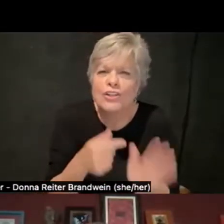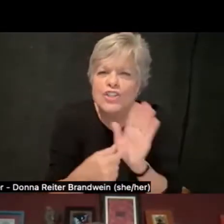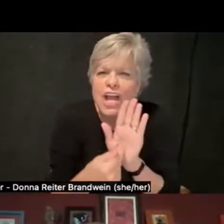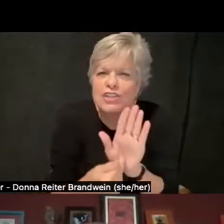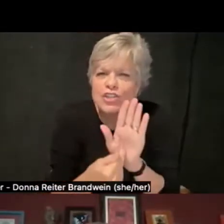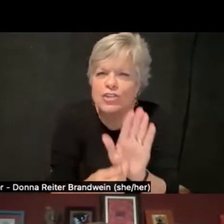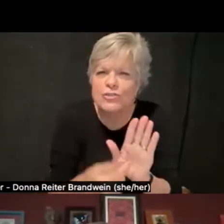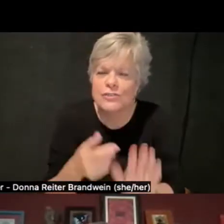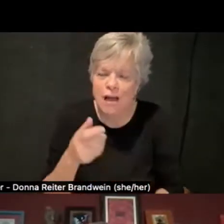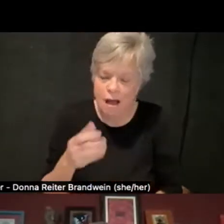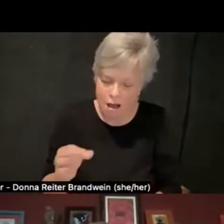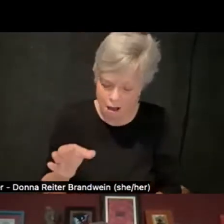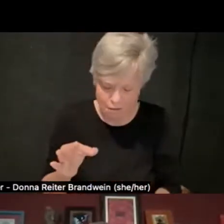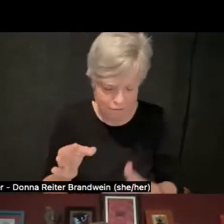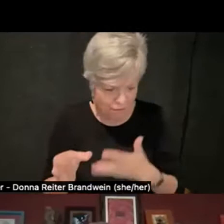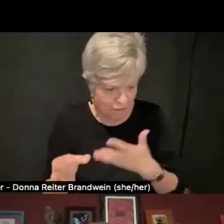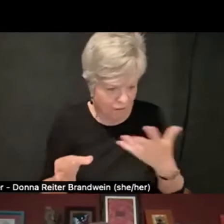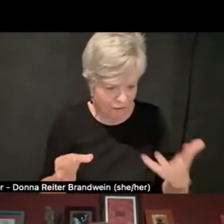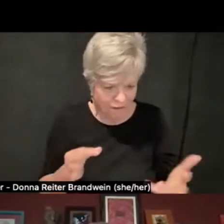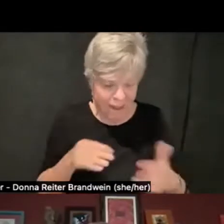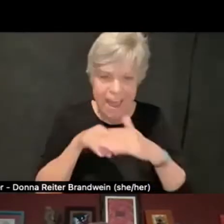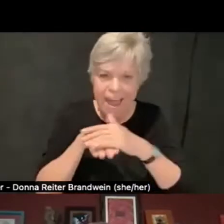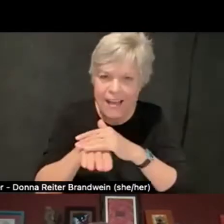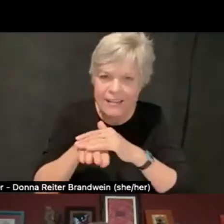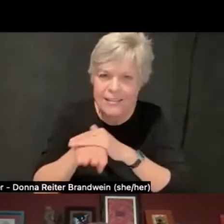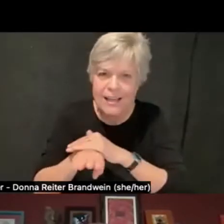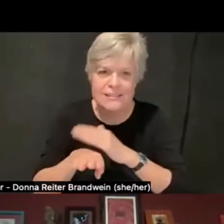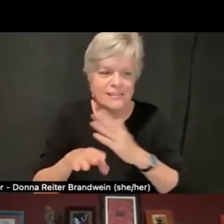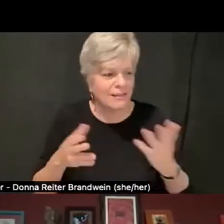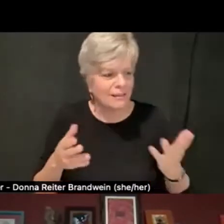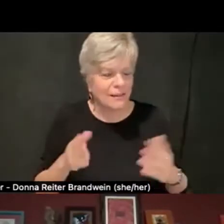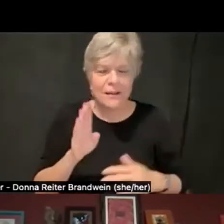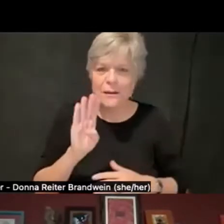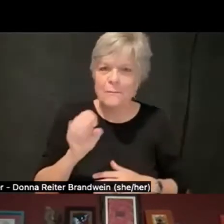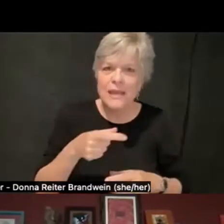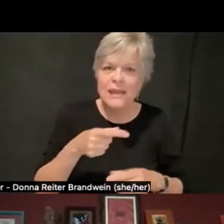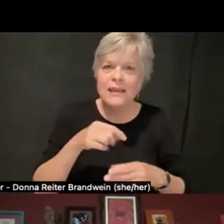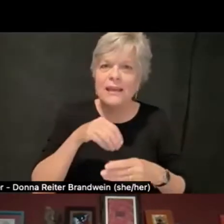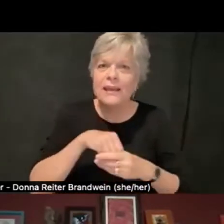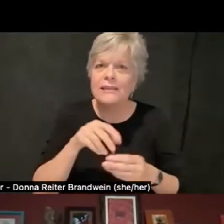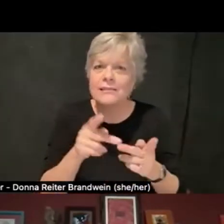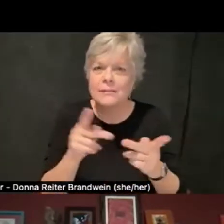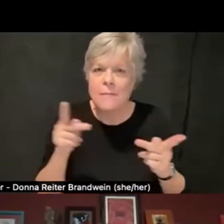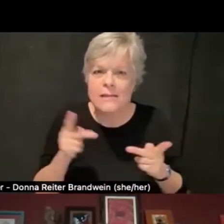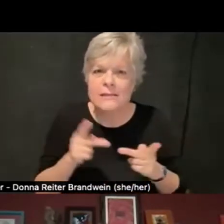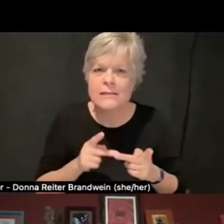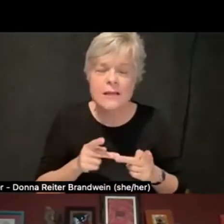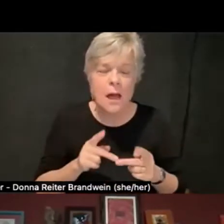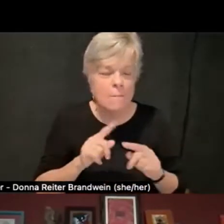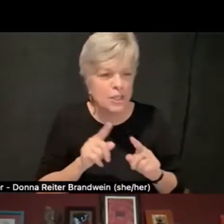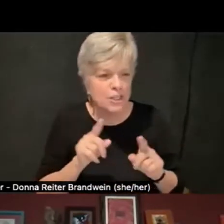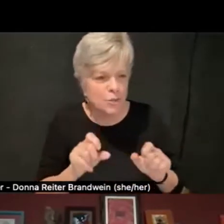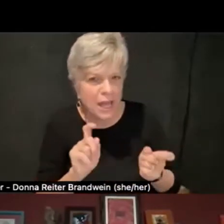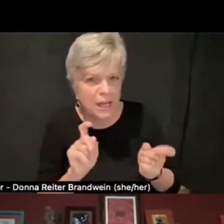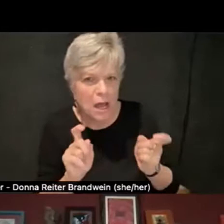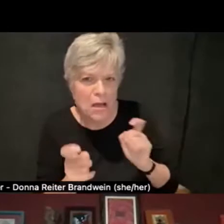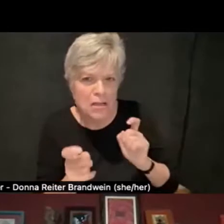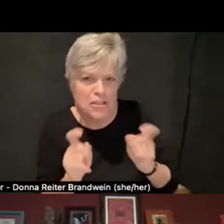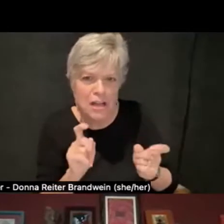being in spaces with people and being able to adjust, being able to connect with somebody, the things that staff don't usually do well,